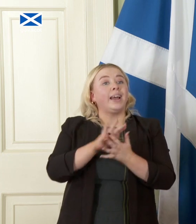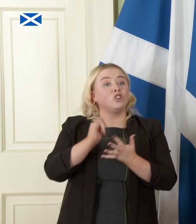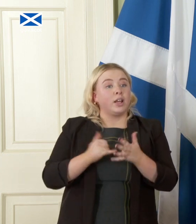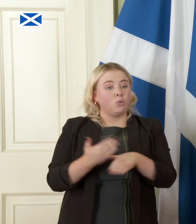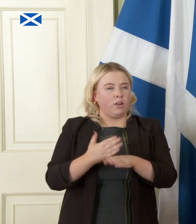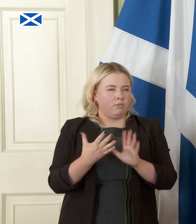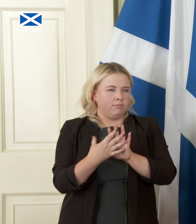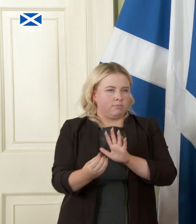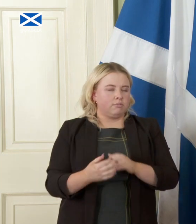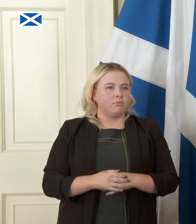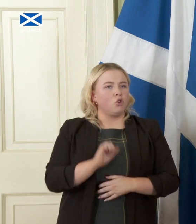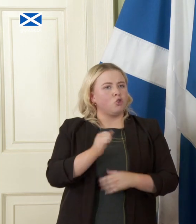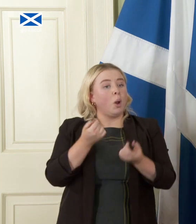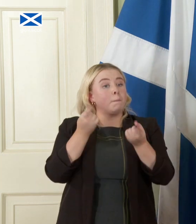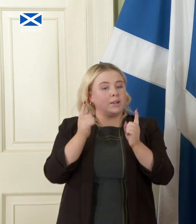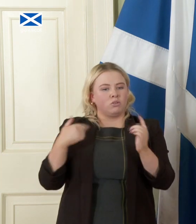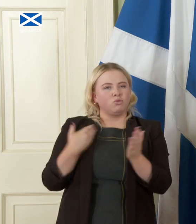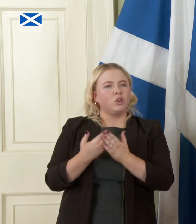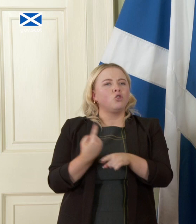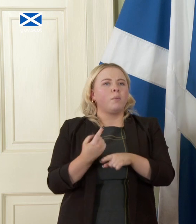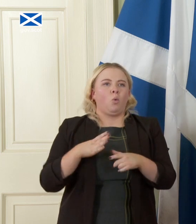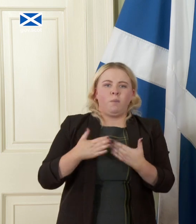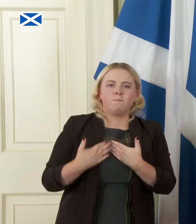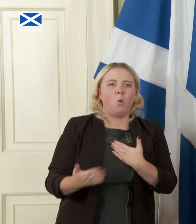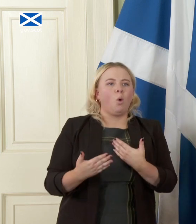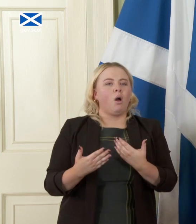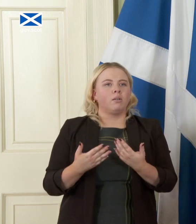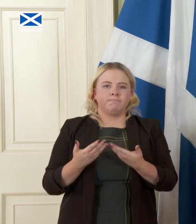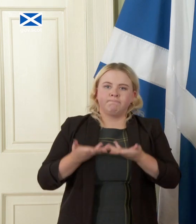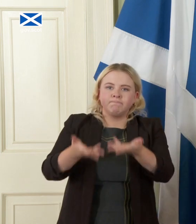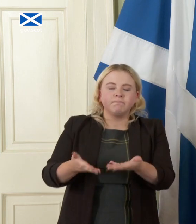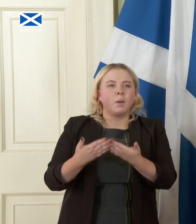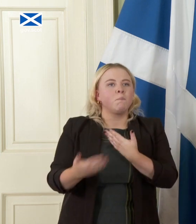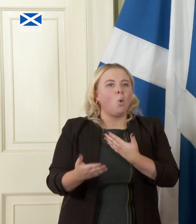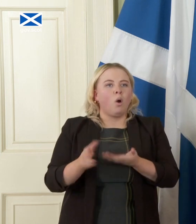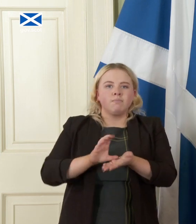in recent times spoke about wanting to go further with offers offer more but they're constrained